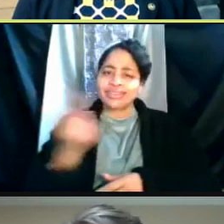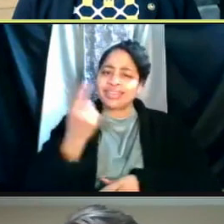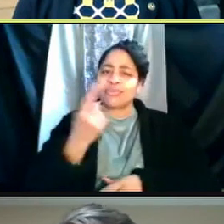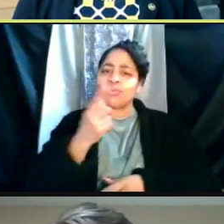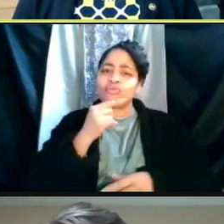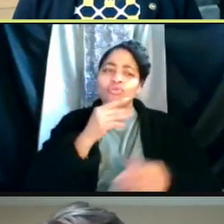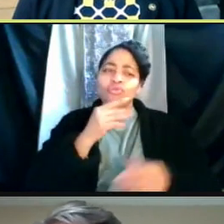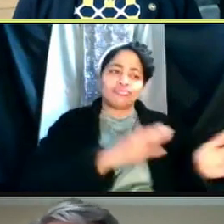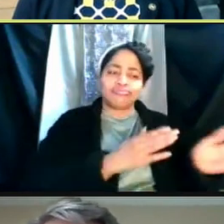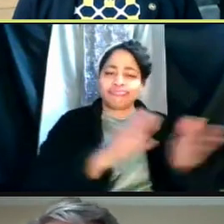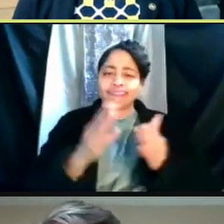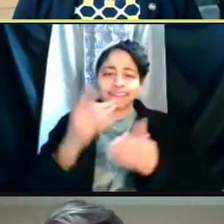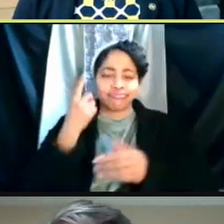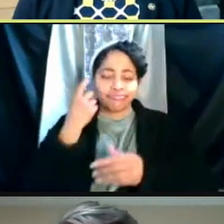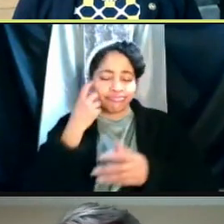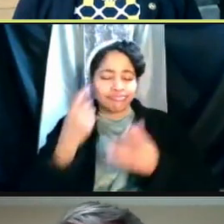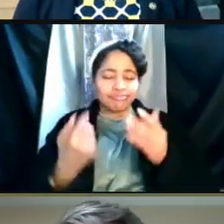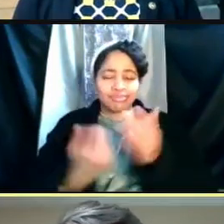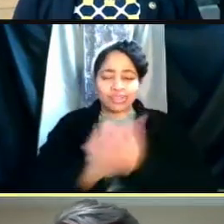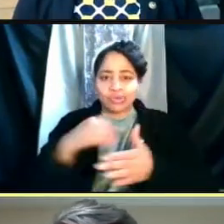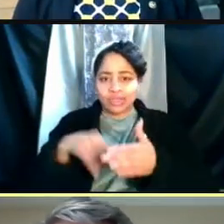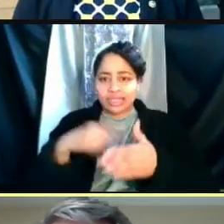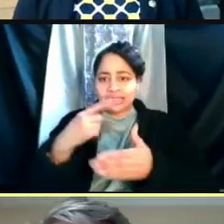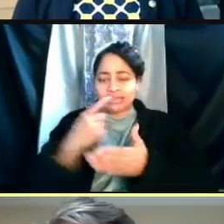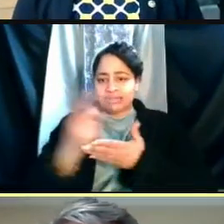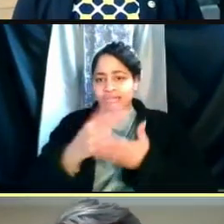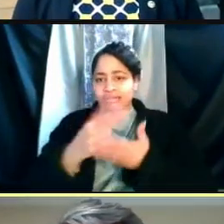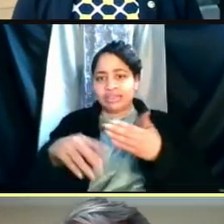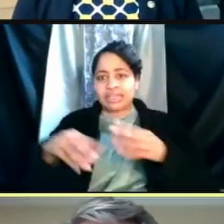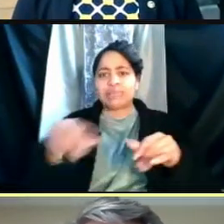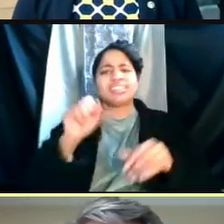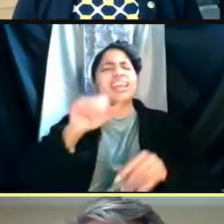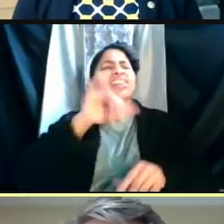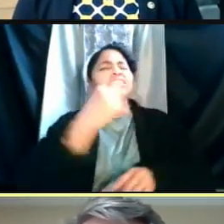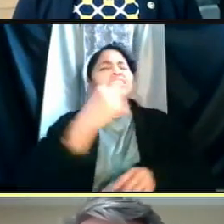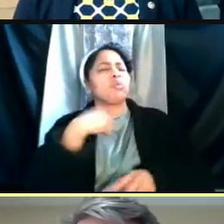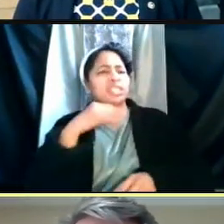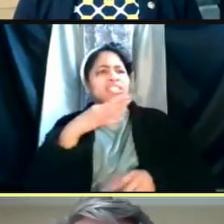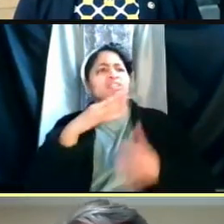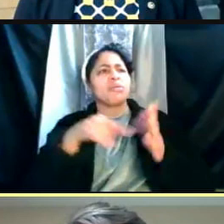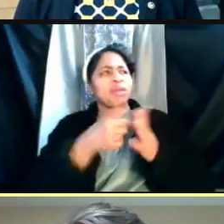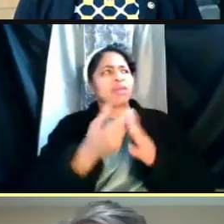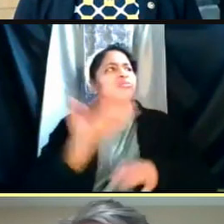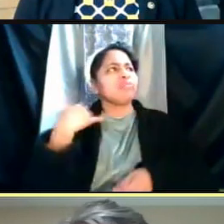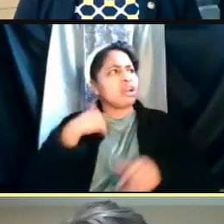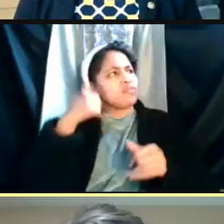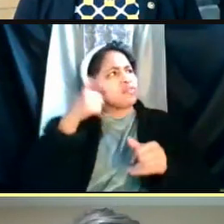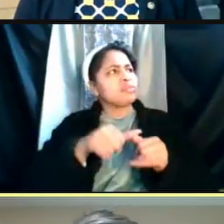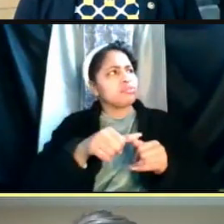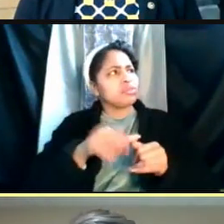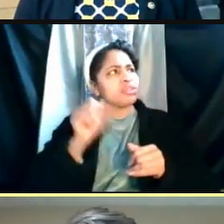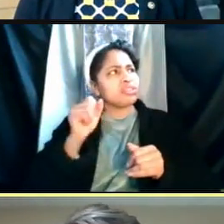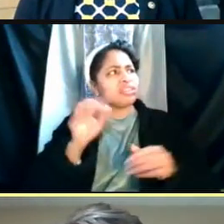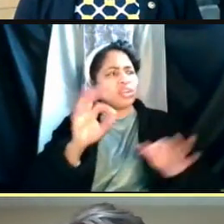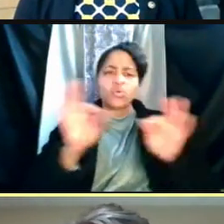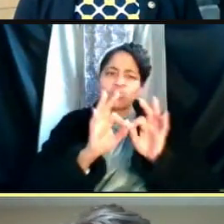in just the last couple of weeks on our campus. Yeah, this was something that I think we did talk about a couple weeks ago at the last town hall and it's worth reinforcing.